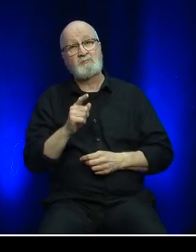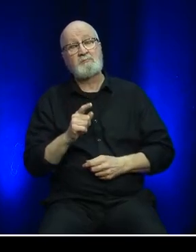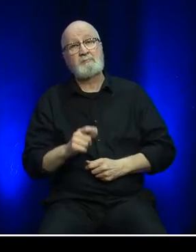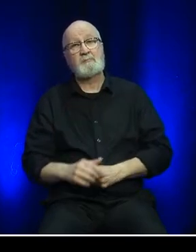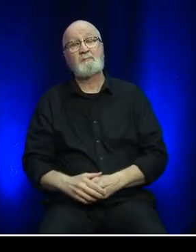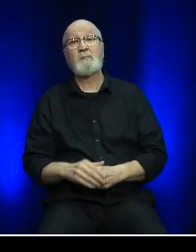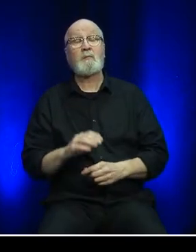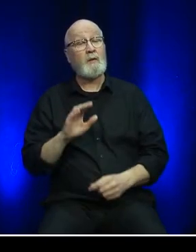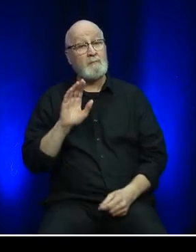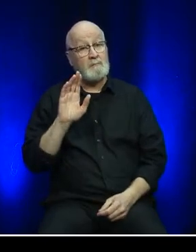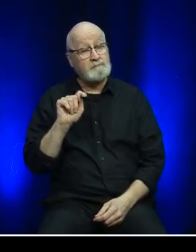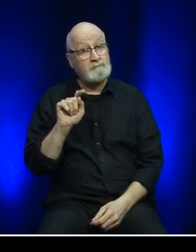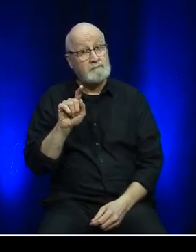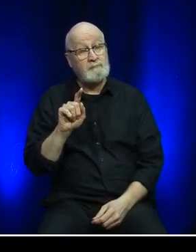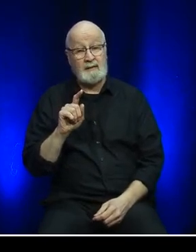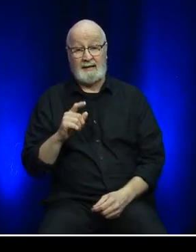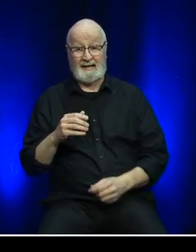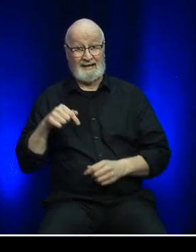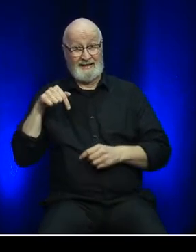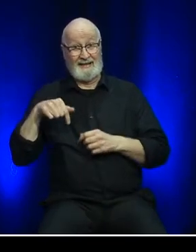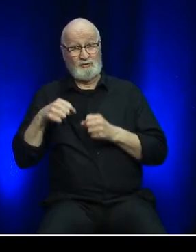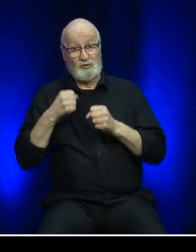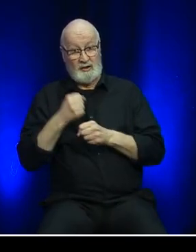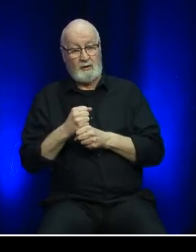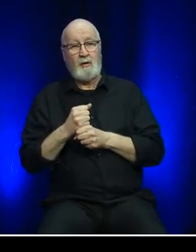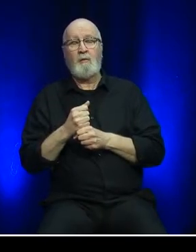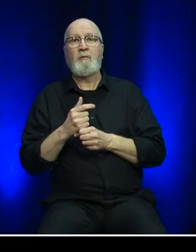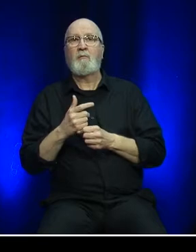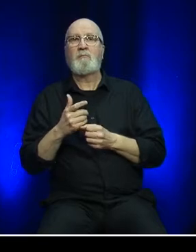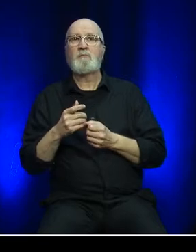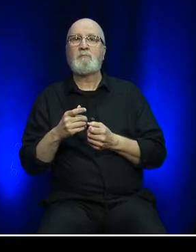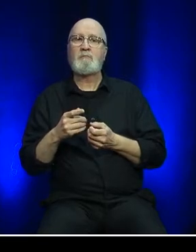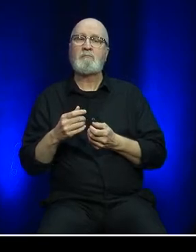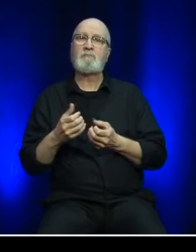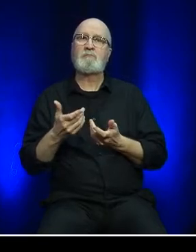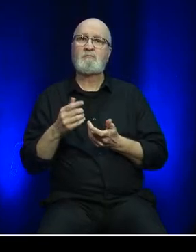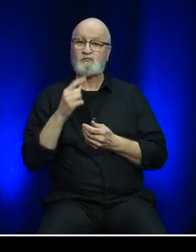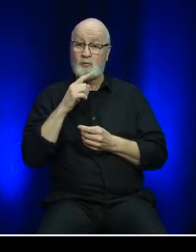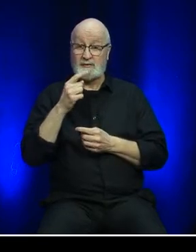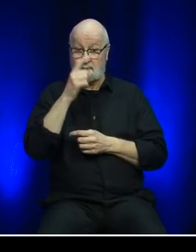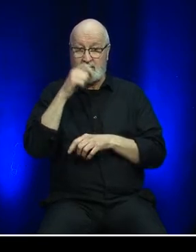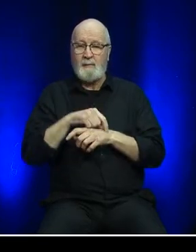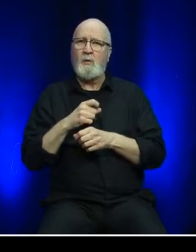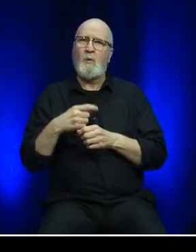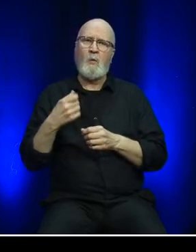However, we did experience a rebound in traffic, especially during the summer period.